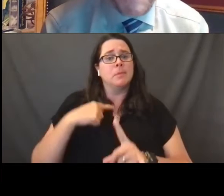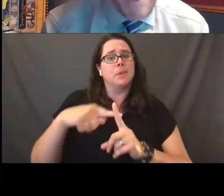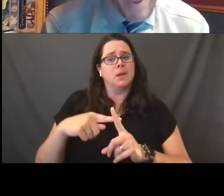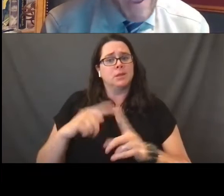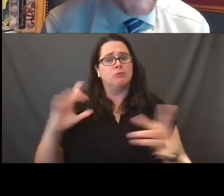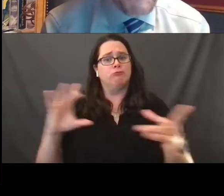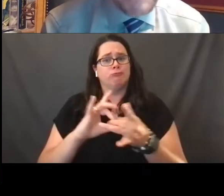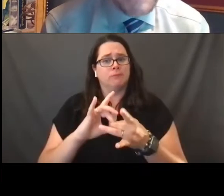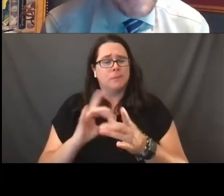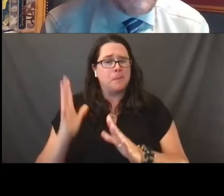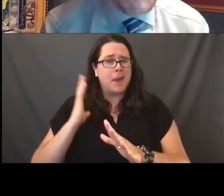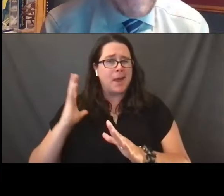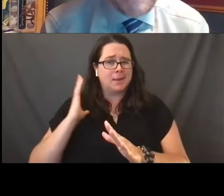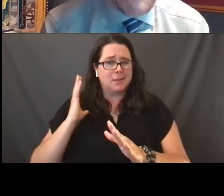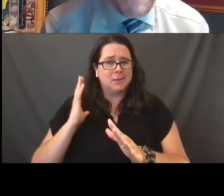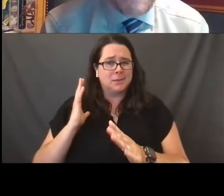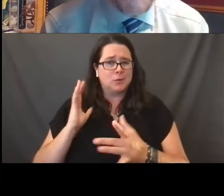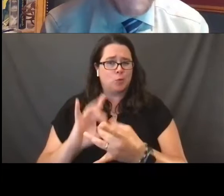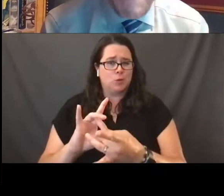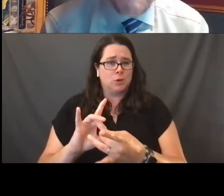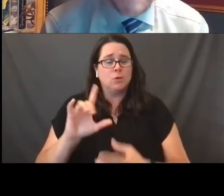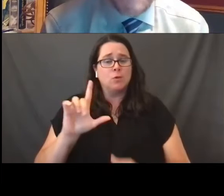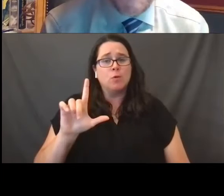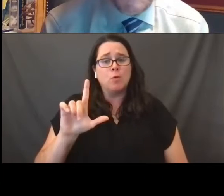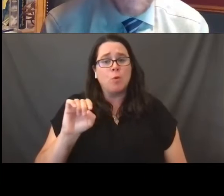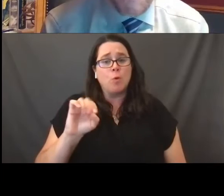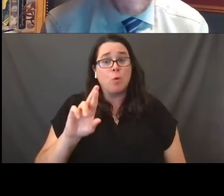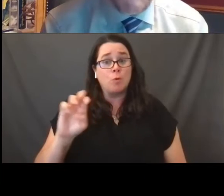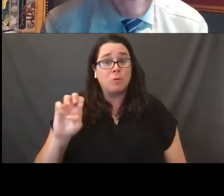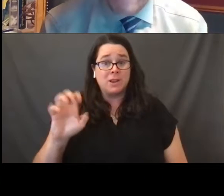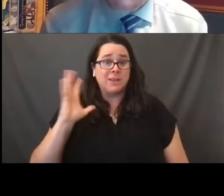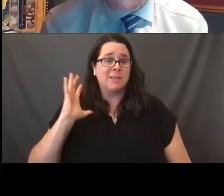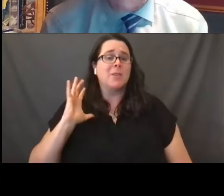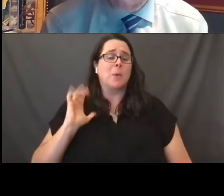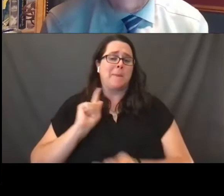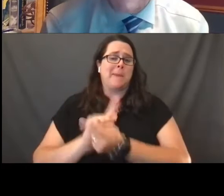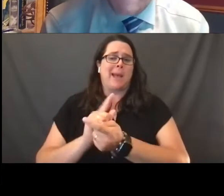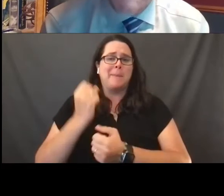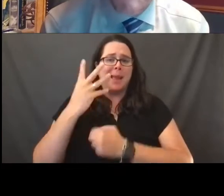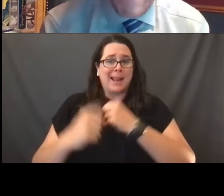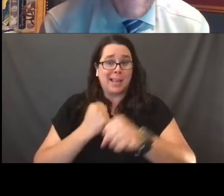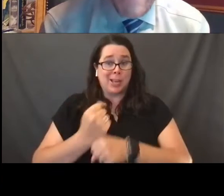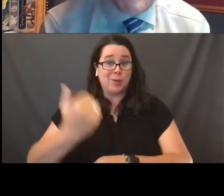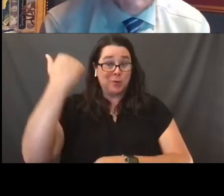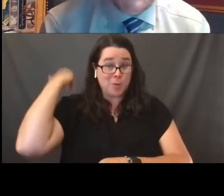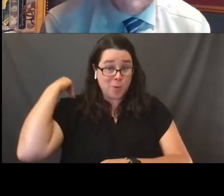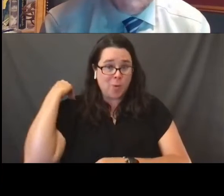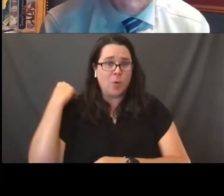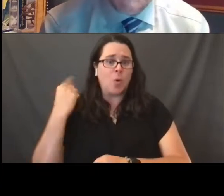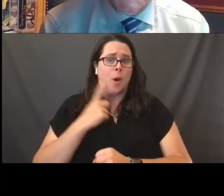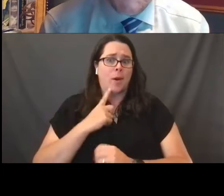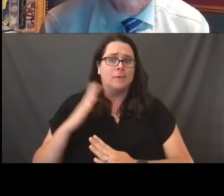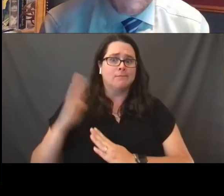Loree accurately said that we met many years ago. One of the highlights of my time as the United States attorney